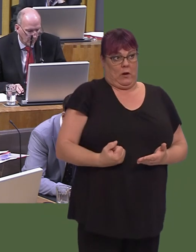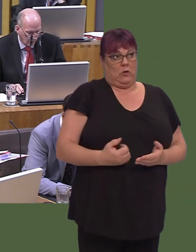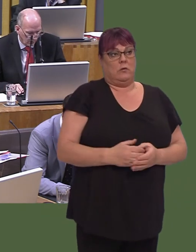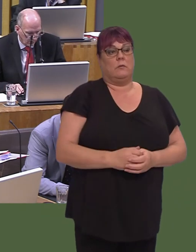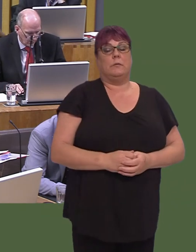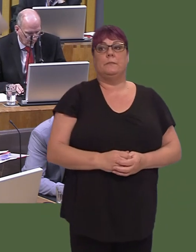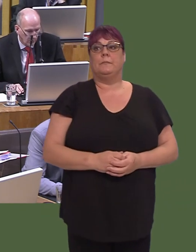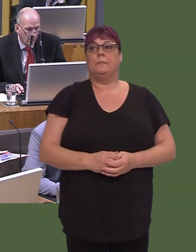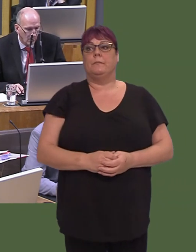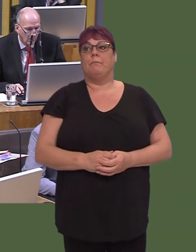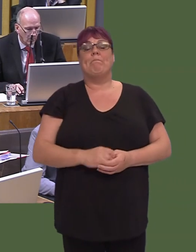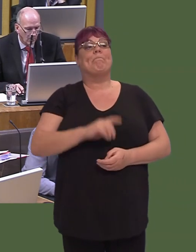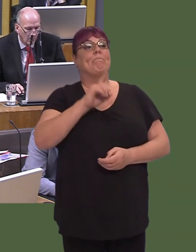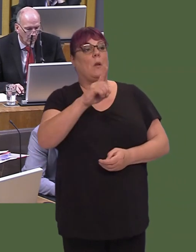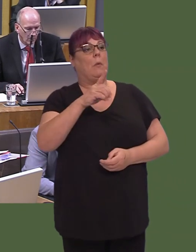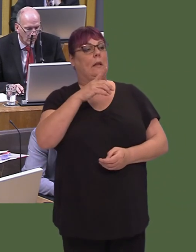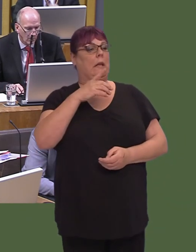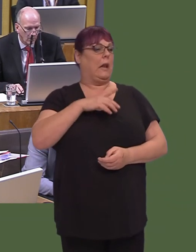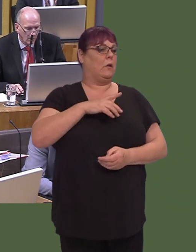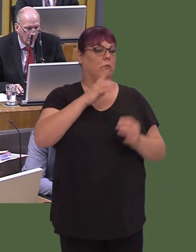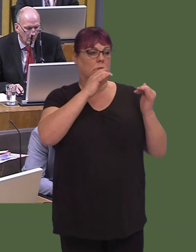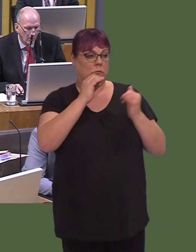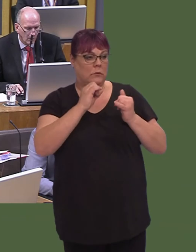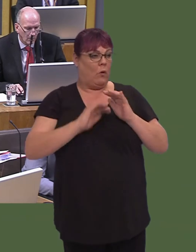Of course, we need to make sure that applies across local authorities.